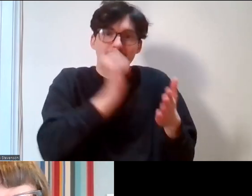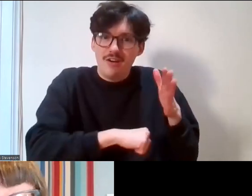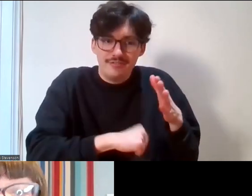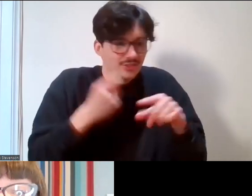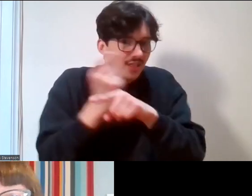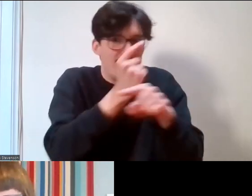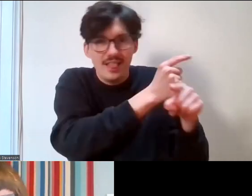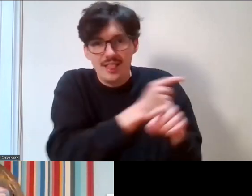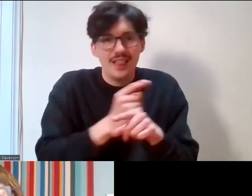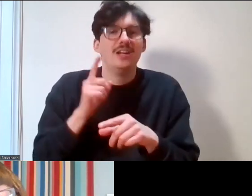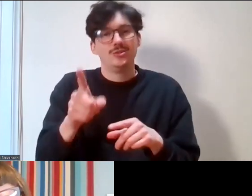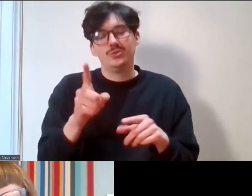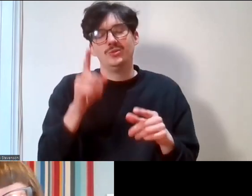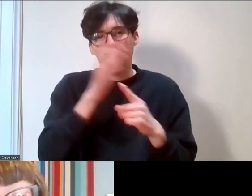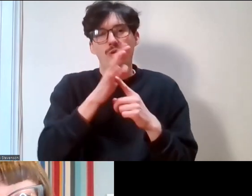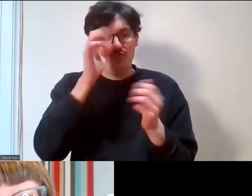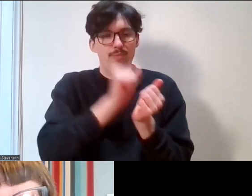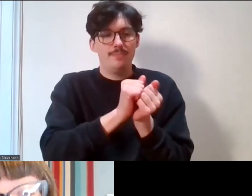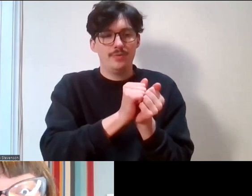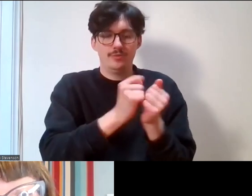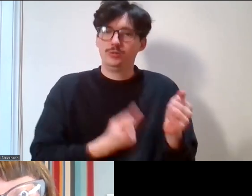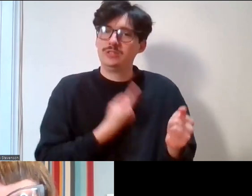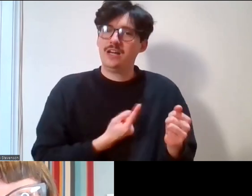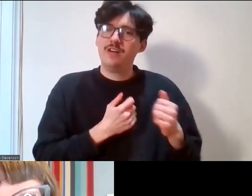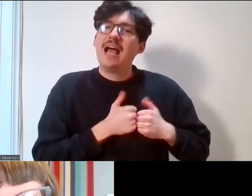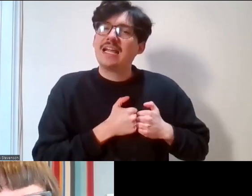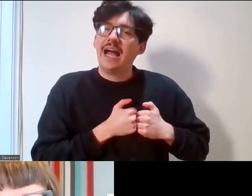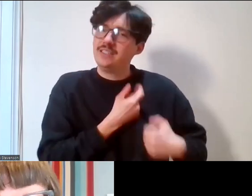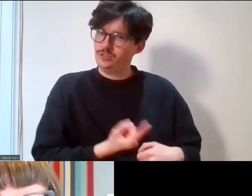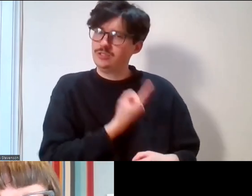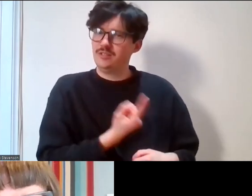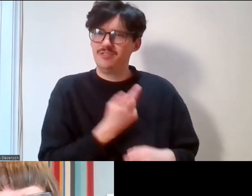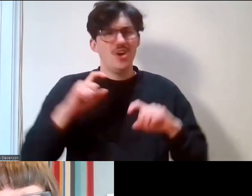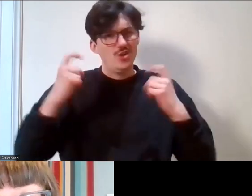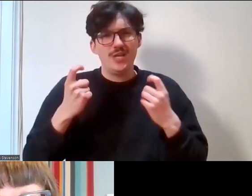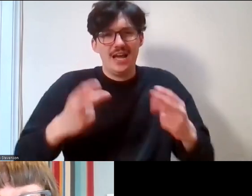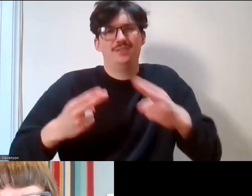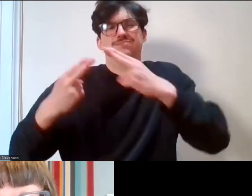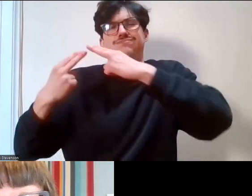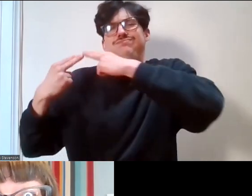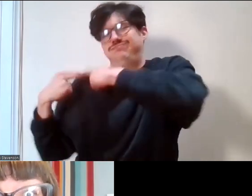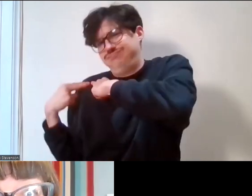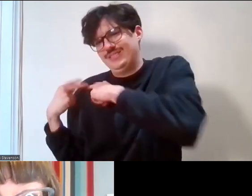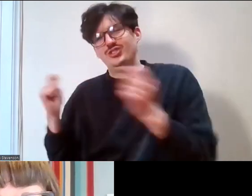to be kind to yourself. You can't hold the whole burden for changing inclusion across the whole of